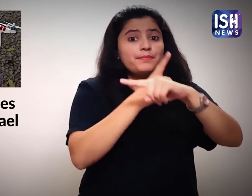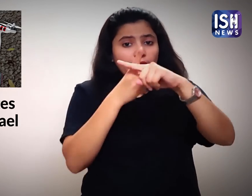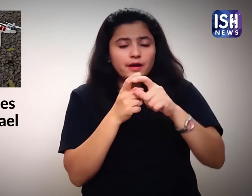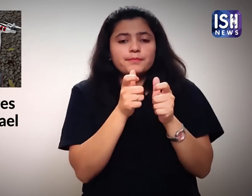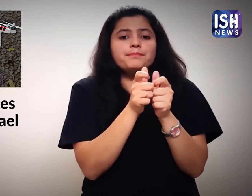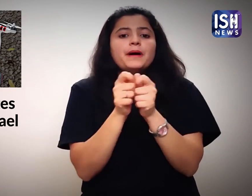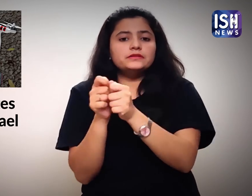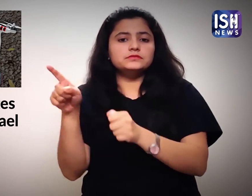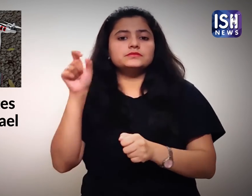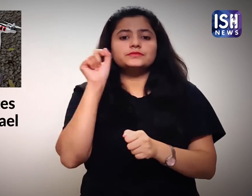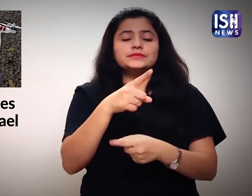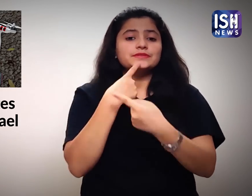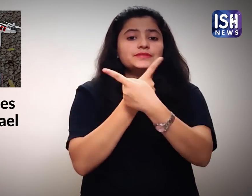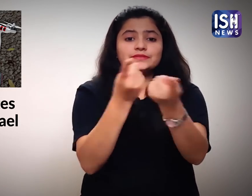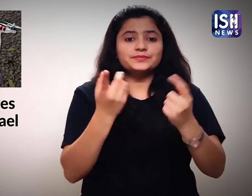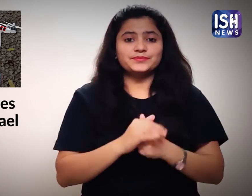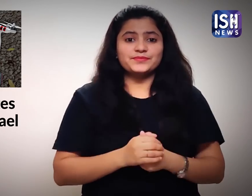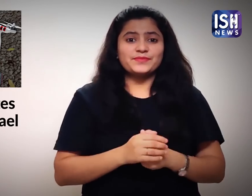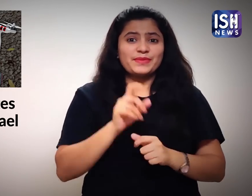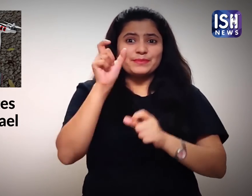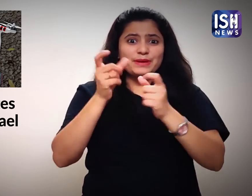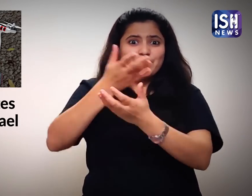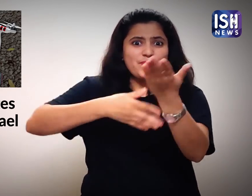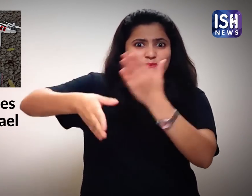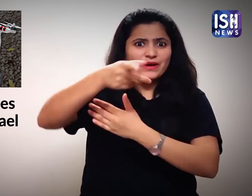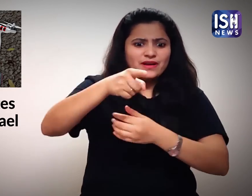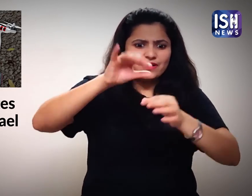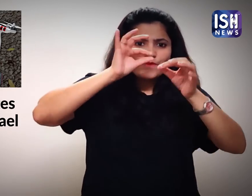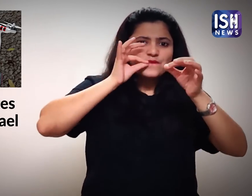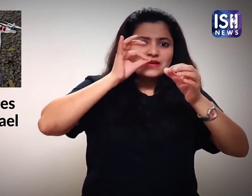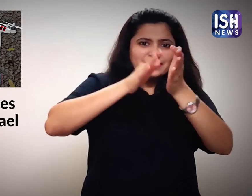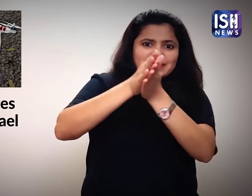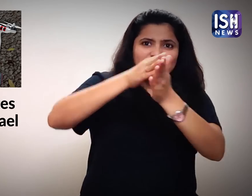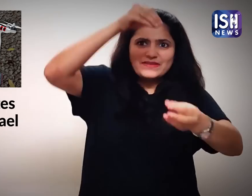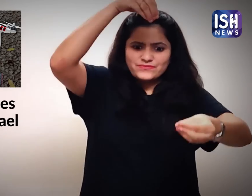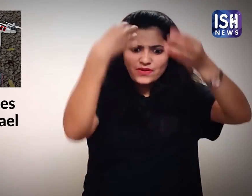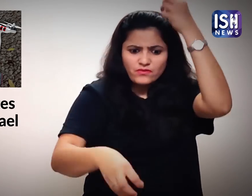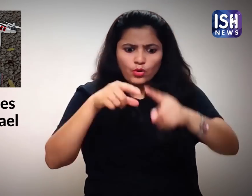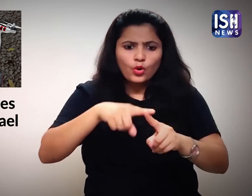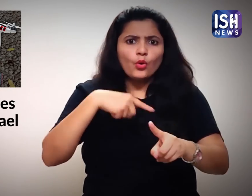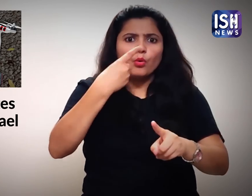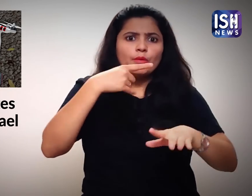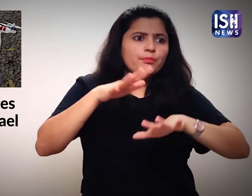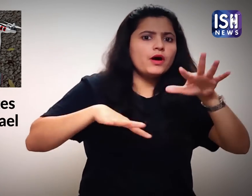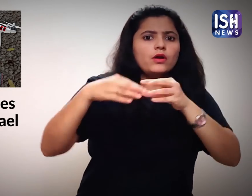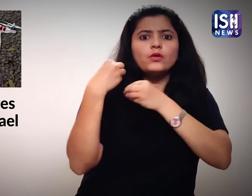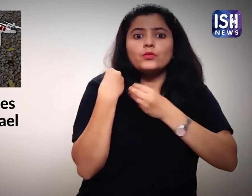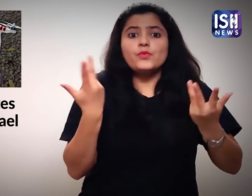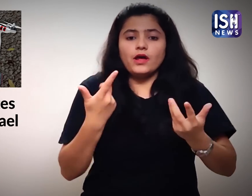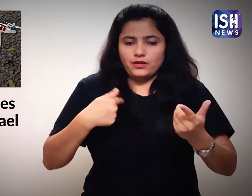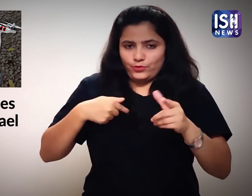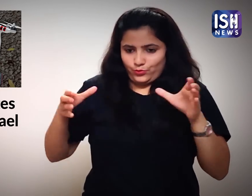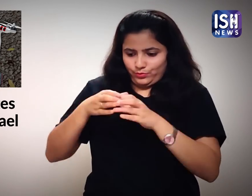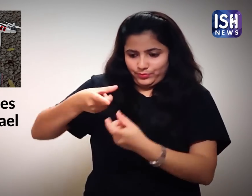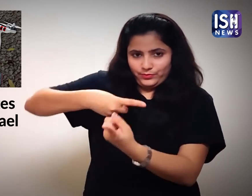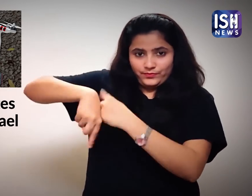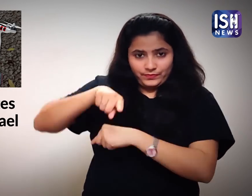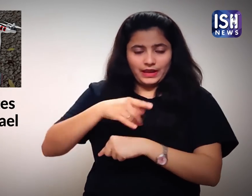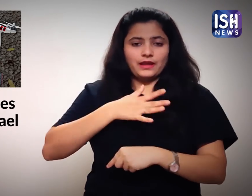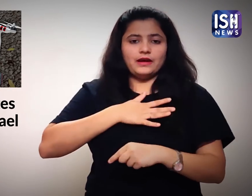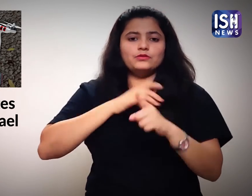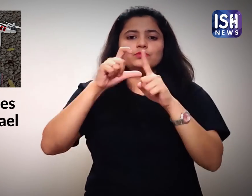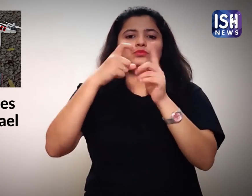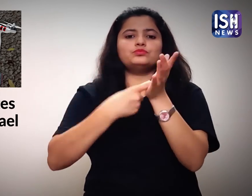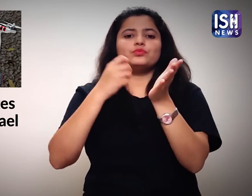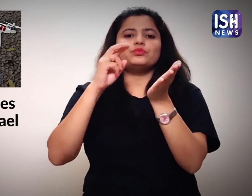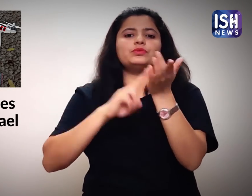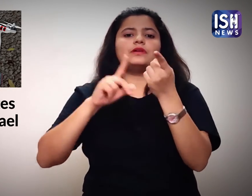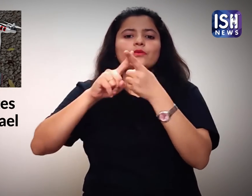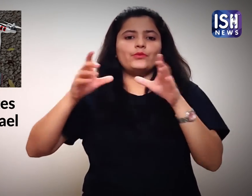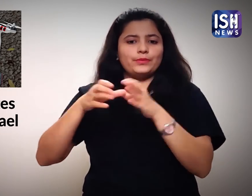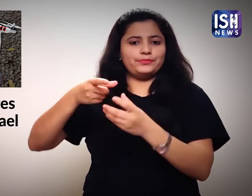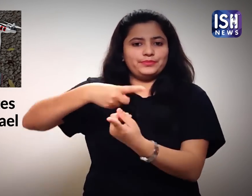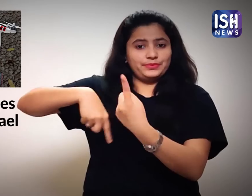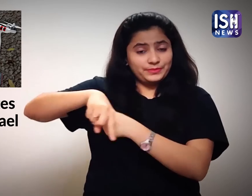In the message they said, “The weed packets were distributed by us Green Drone.